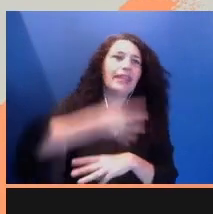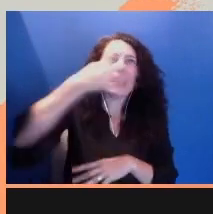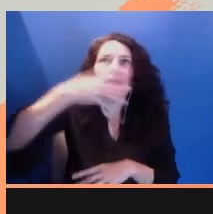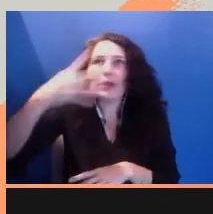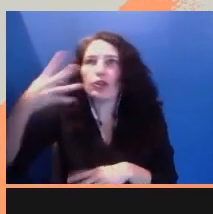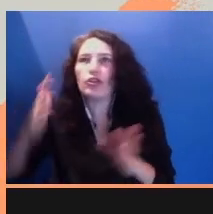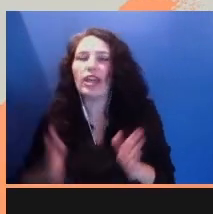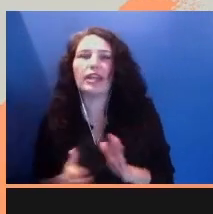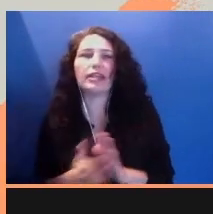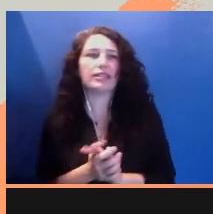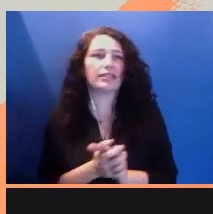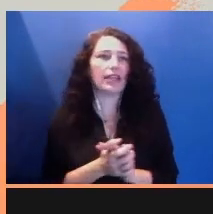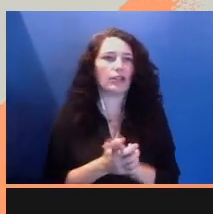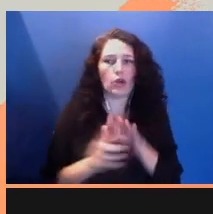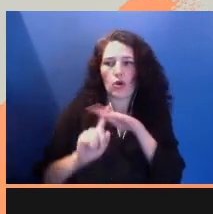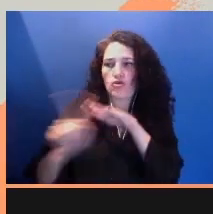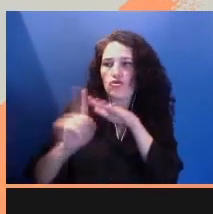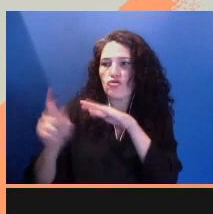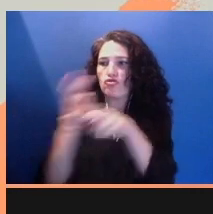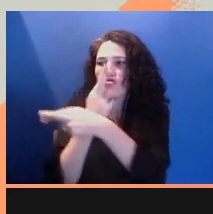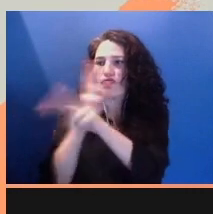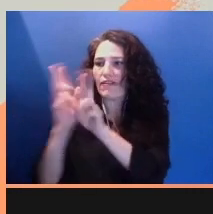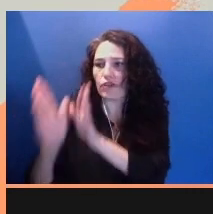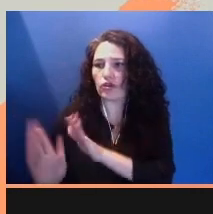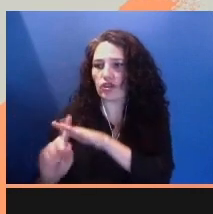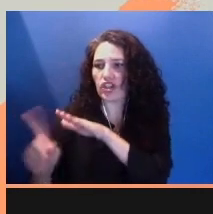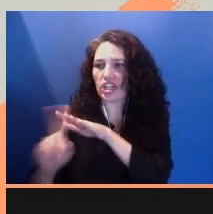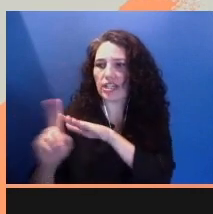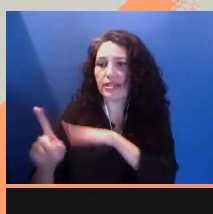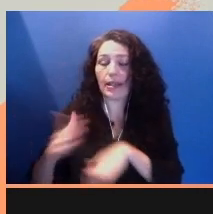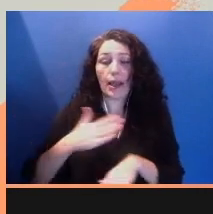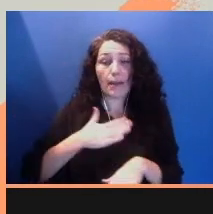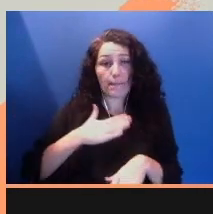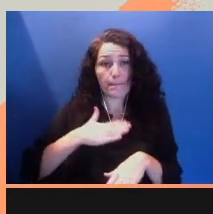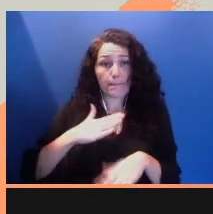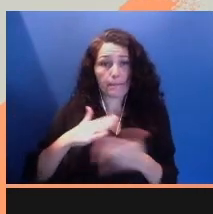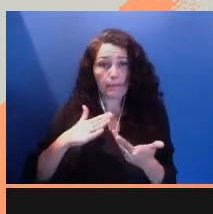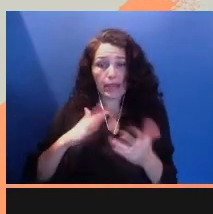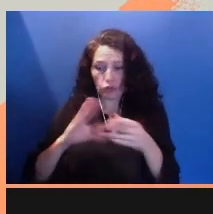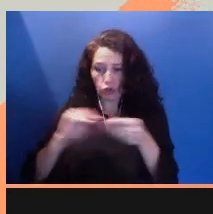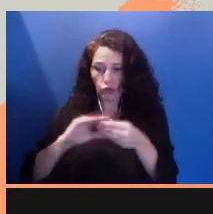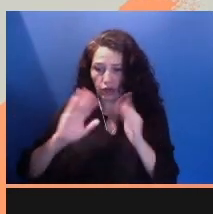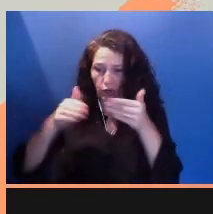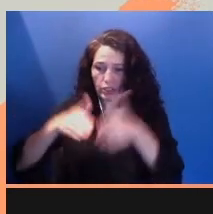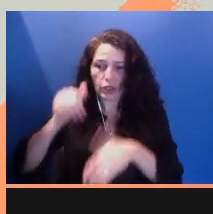My story centers a Latinx girl as a protagonist, fighting to be free.